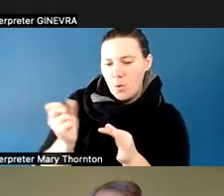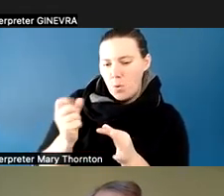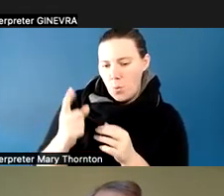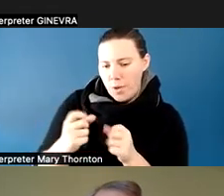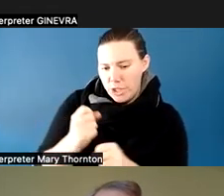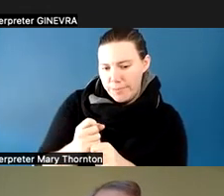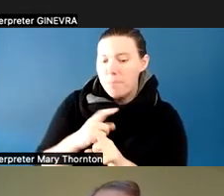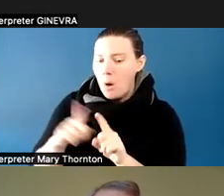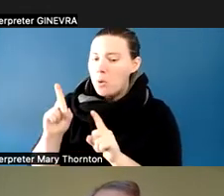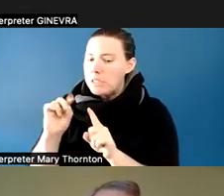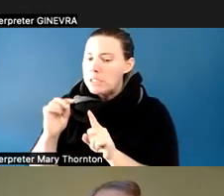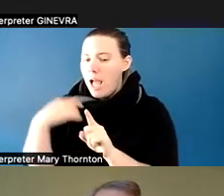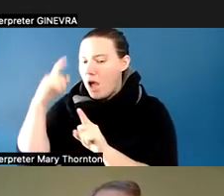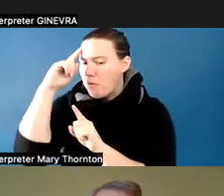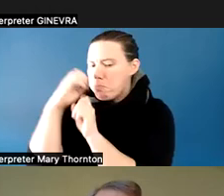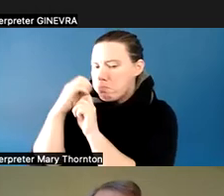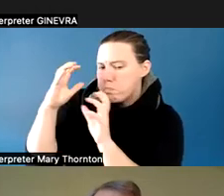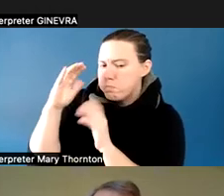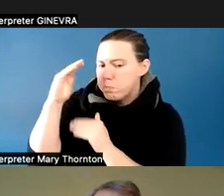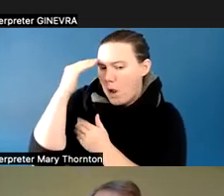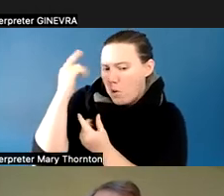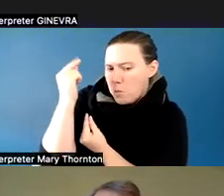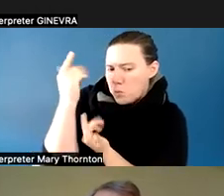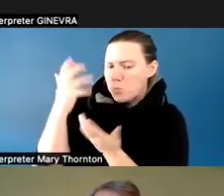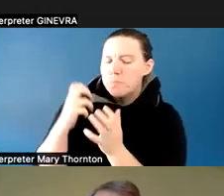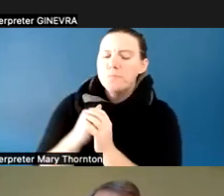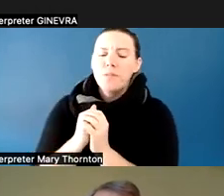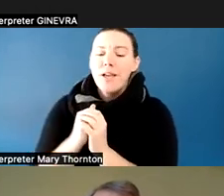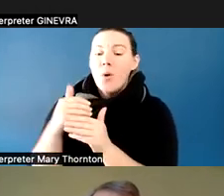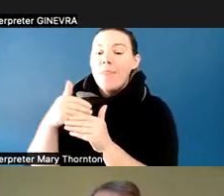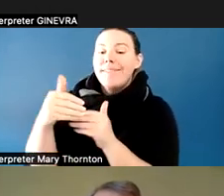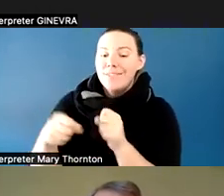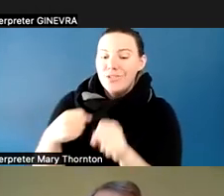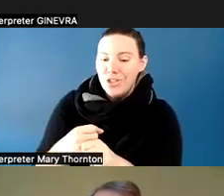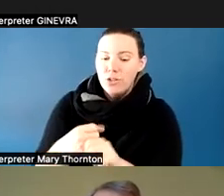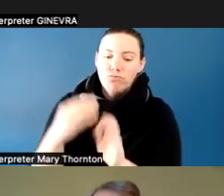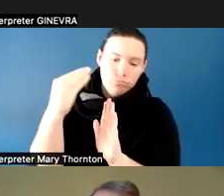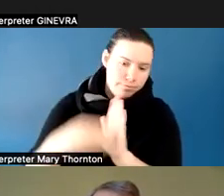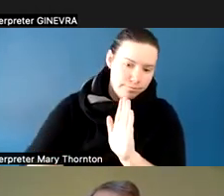of what we wanted to do. The very next year, we sat down and we wrote the full proposal for NSF and got input